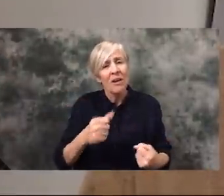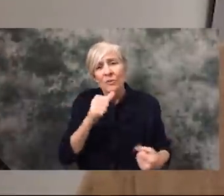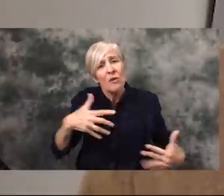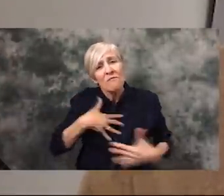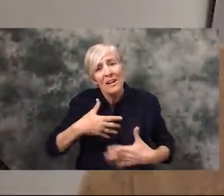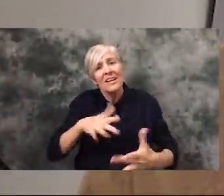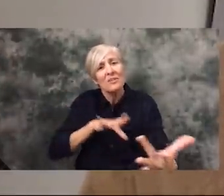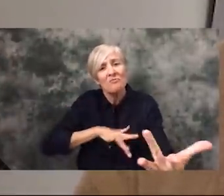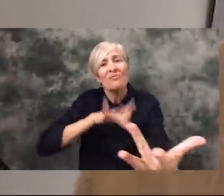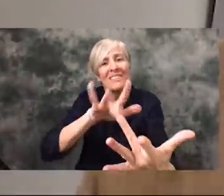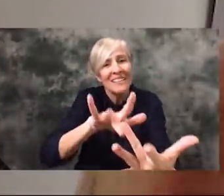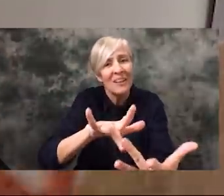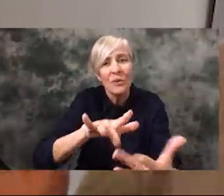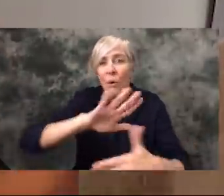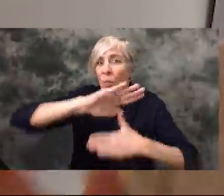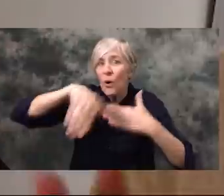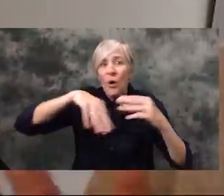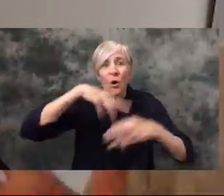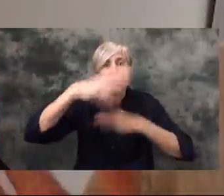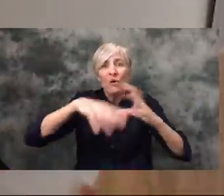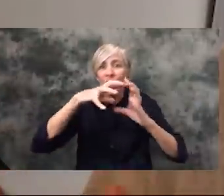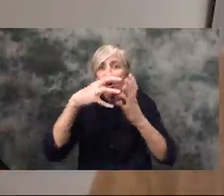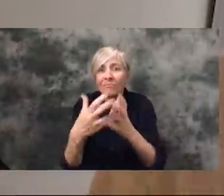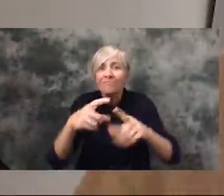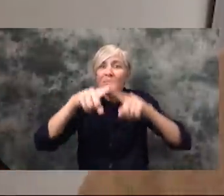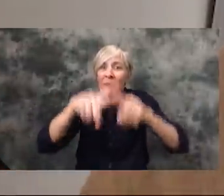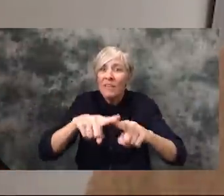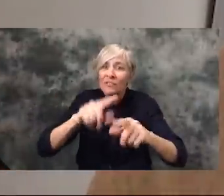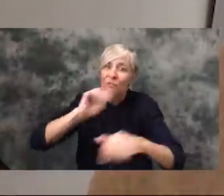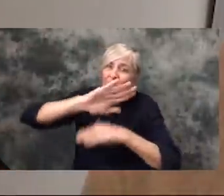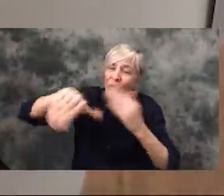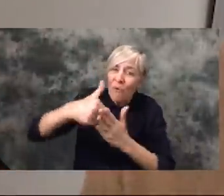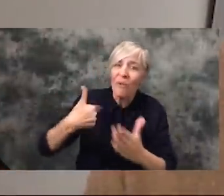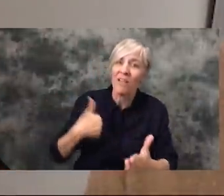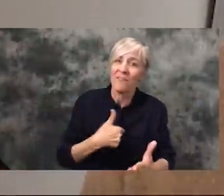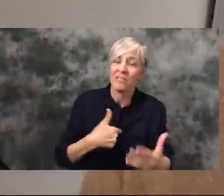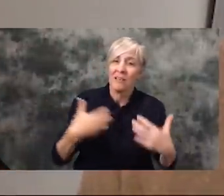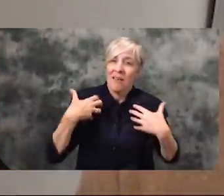ask for it. Our whole world literally depends on all of us being in a mental